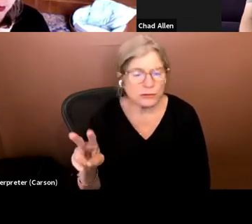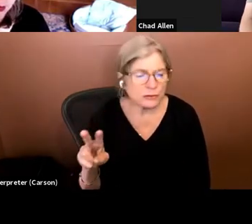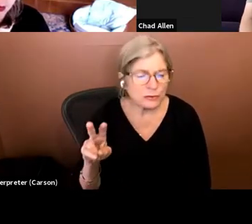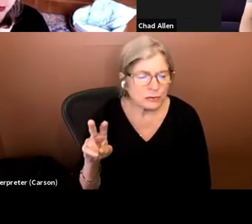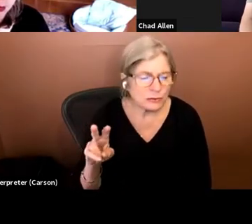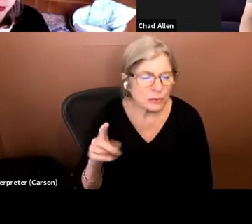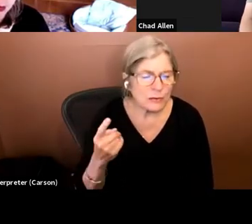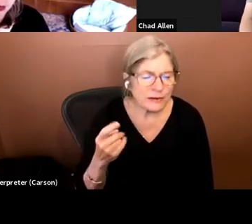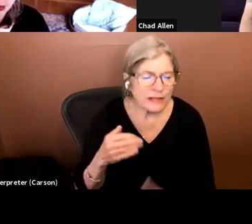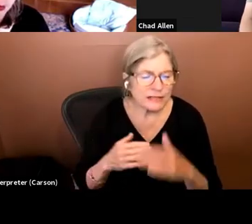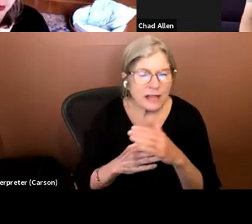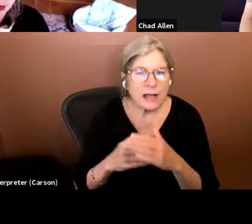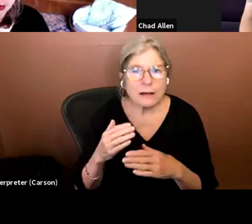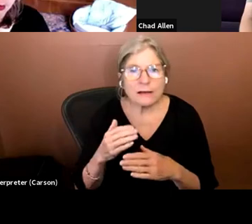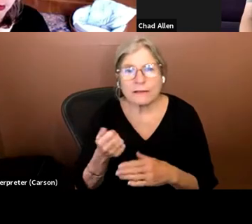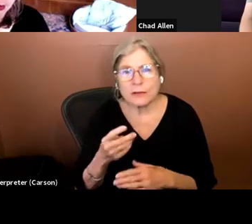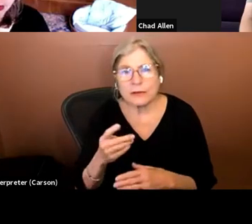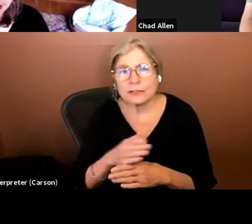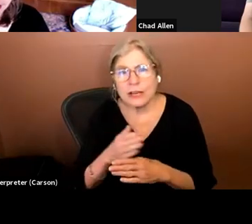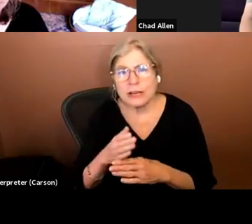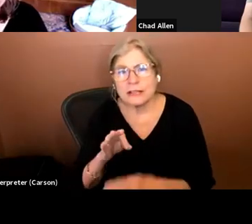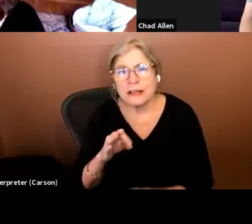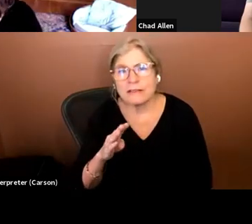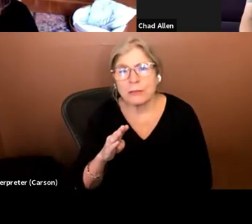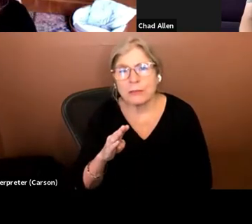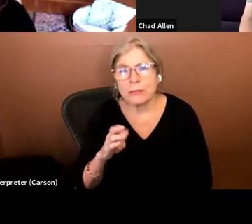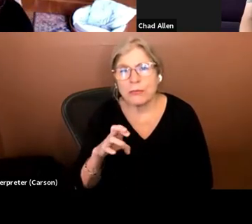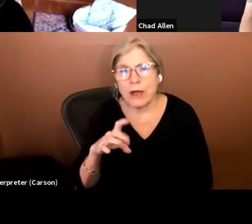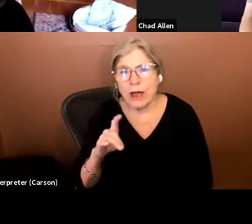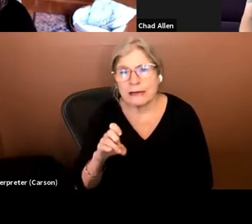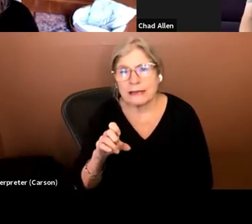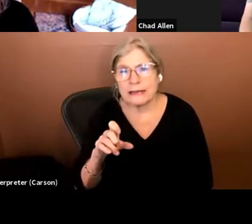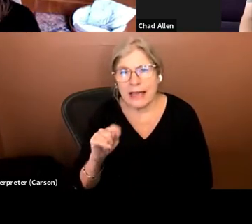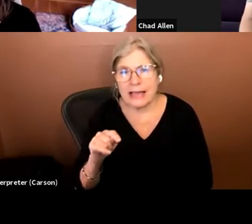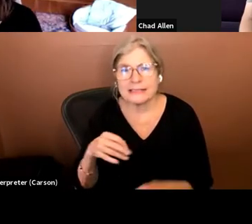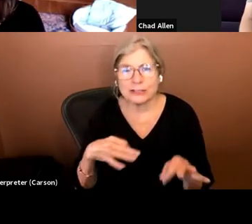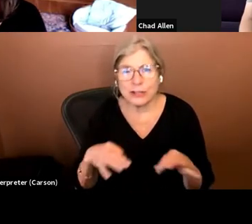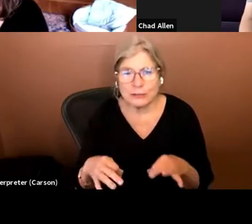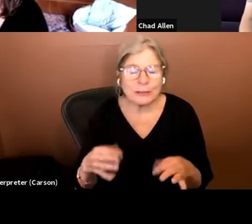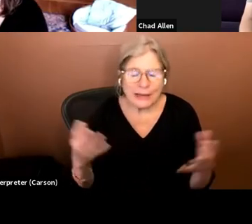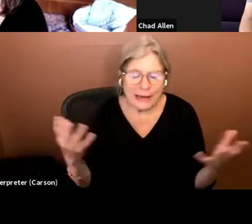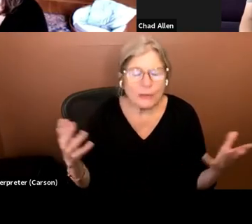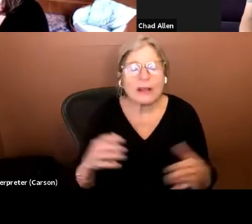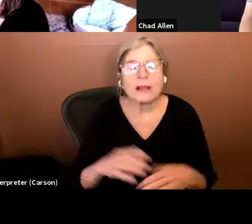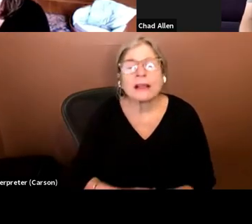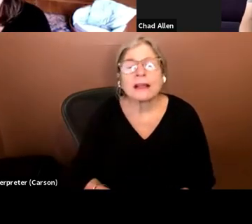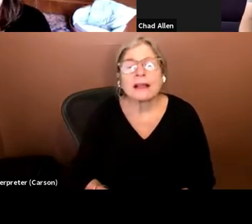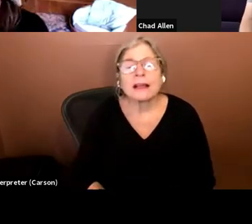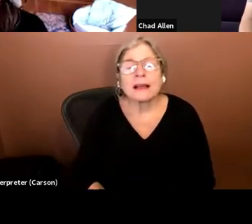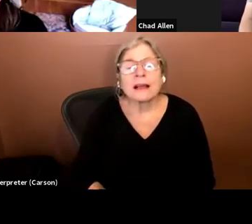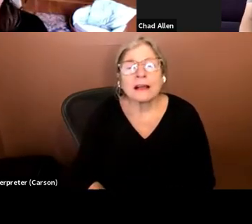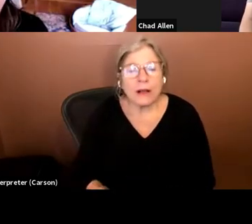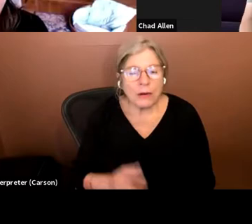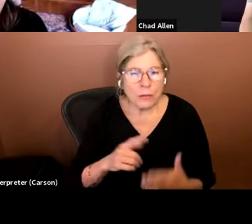top few shares of broadcast description that there is. But really what interests me these days after doing this twent